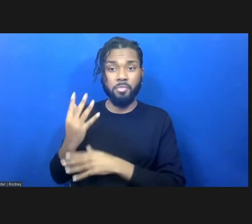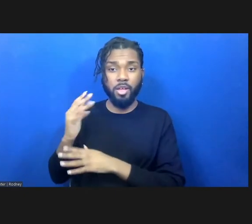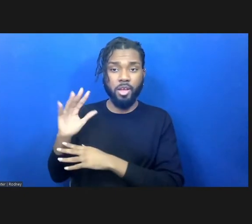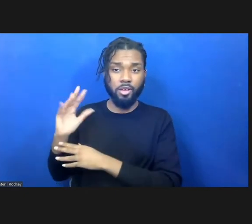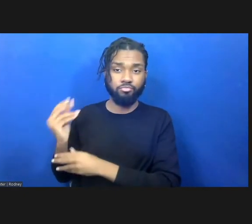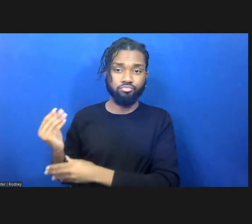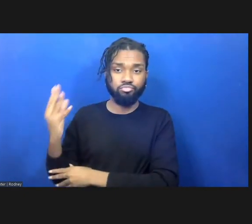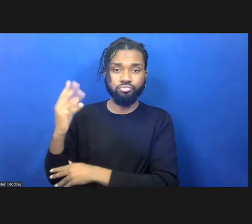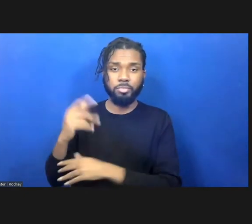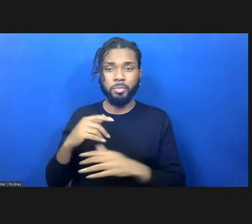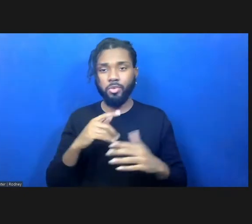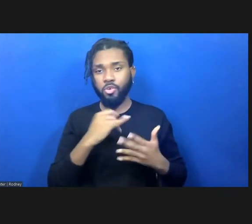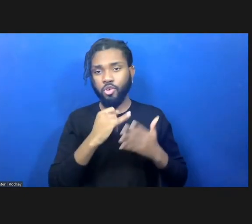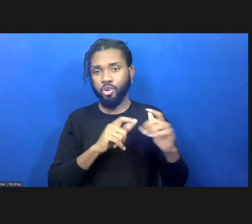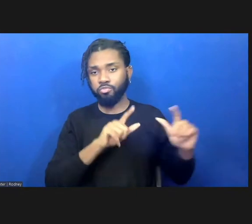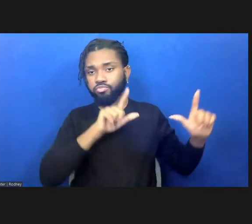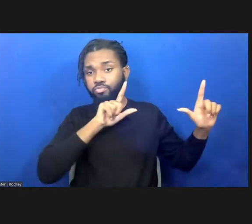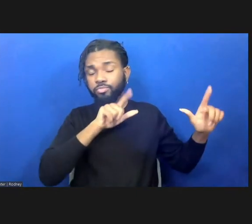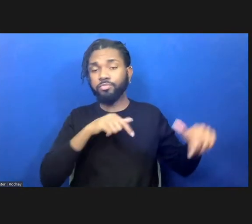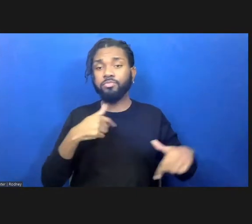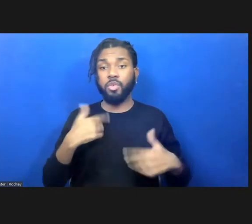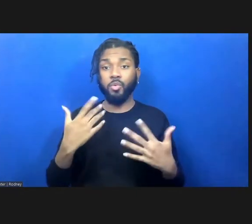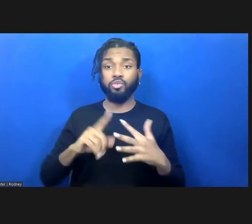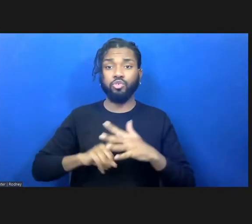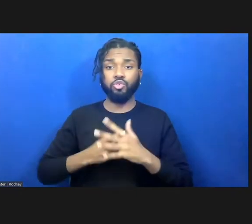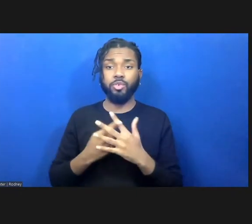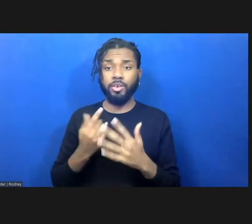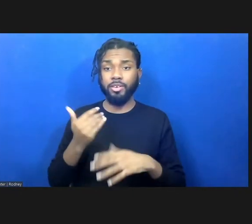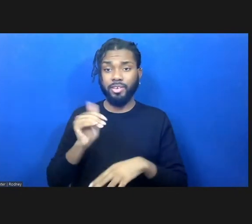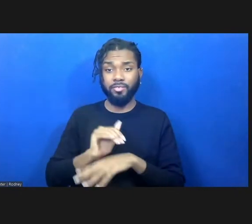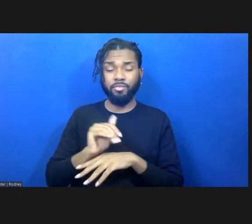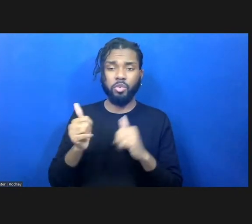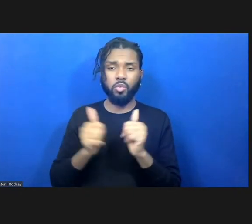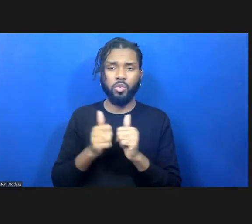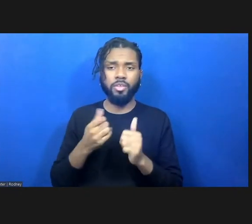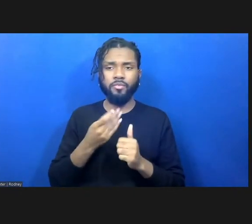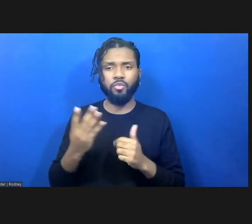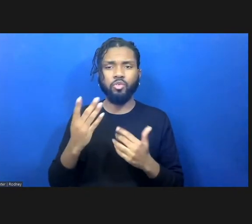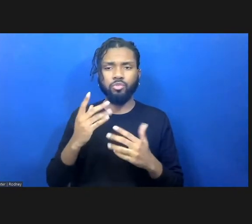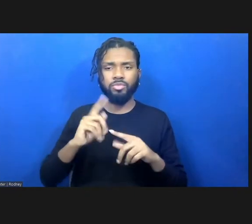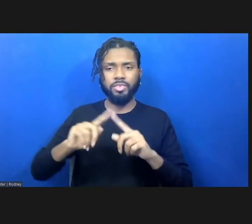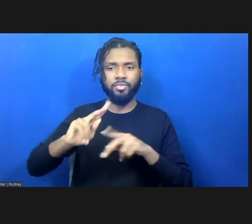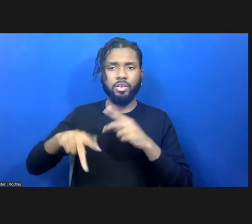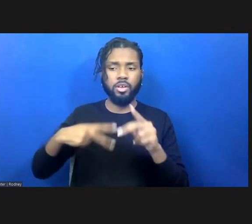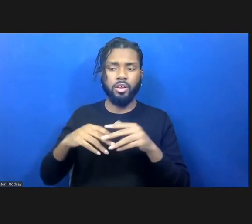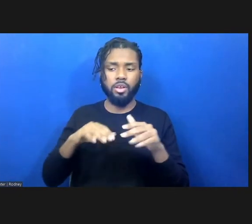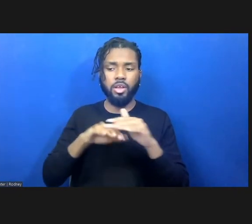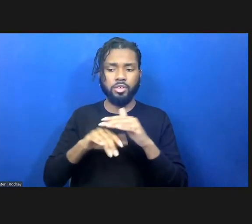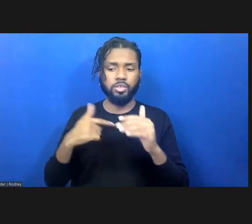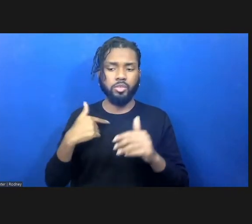I want to start the evening by going through a few of the forms of access that we will have tonight.